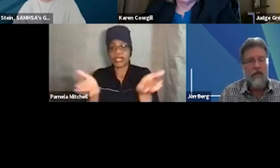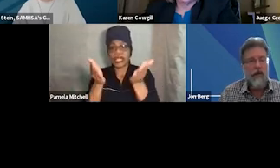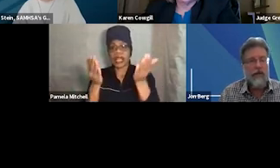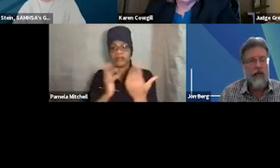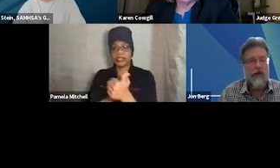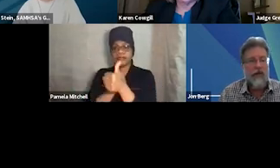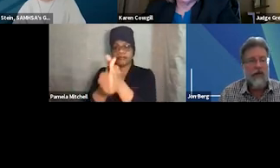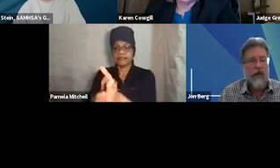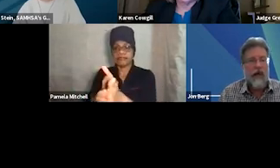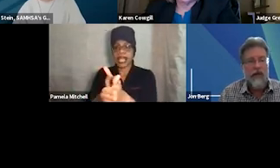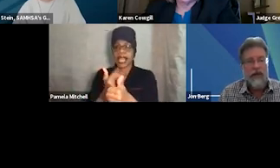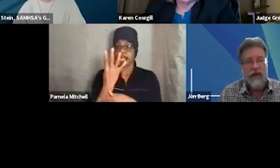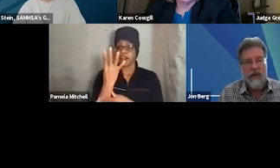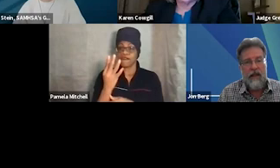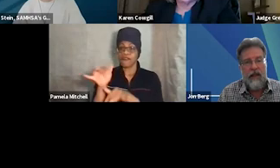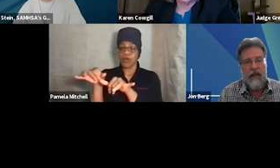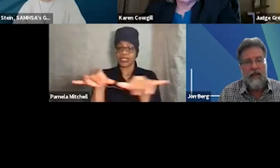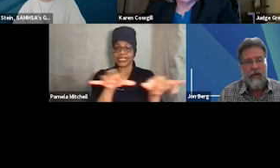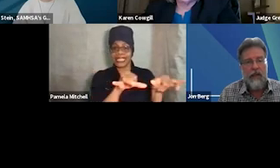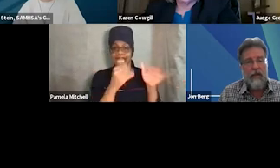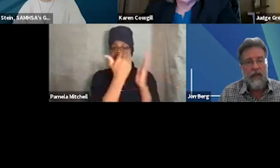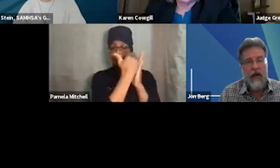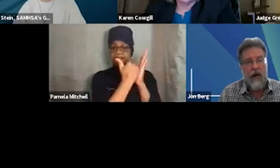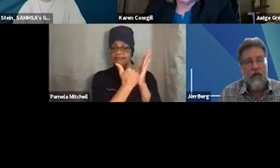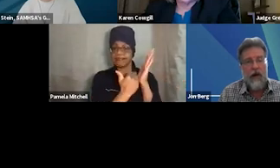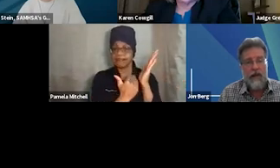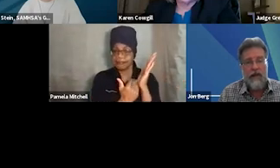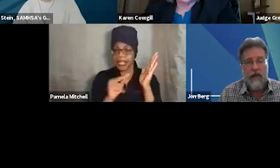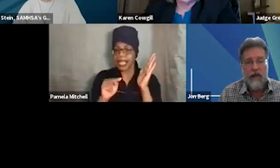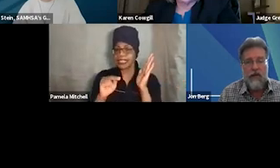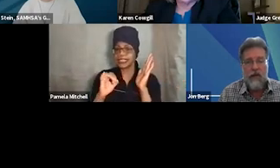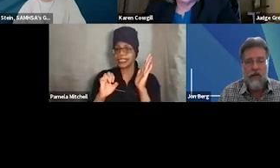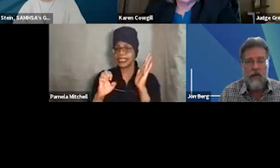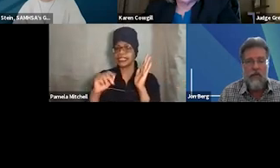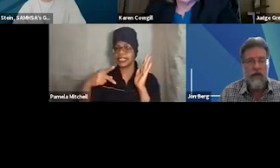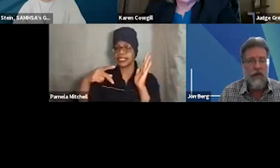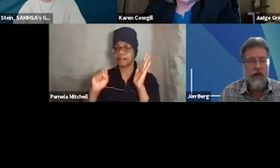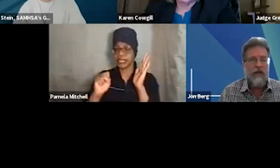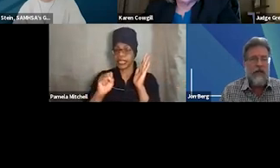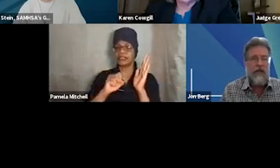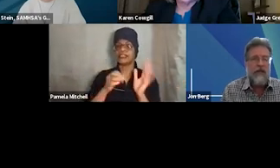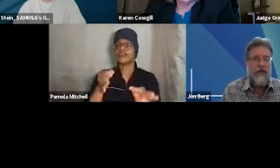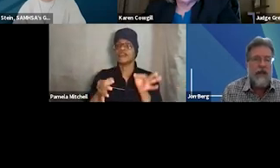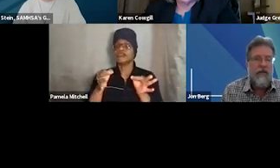the four standard all listed in NADCP, or now, All Rise, is Adult Drug Court Best Practice Standards.